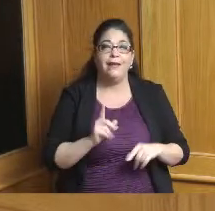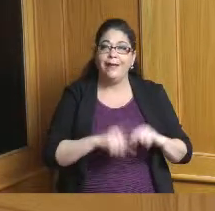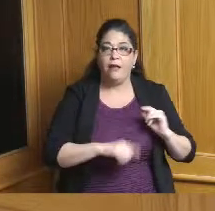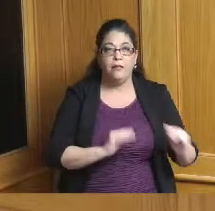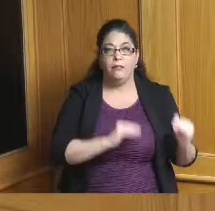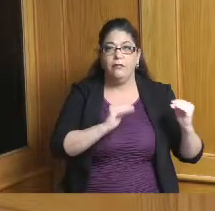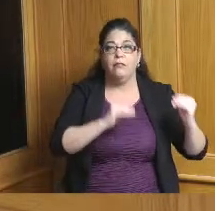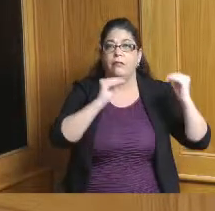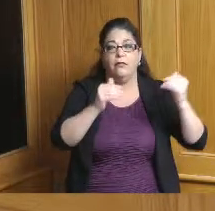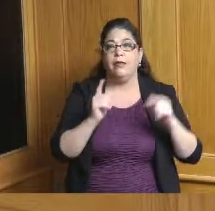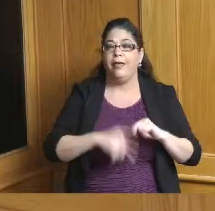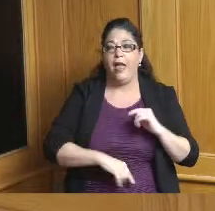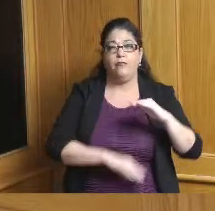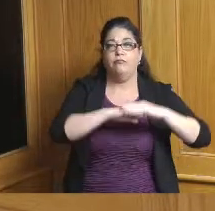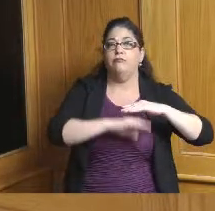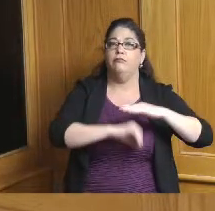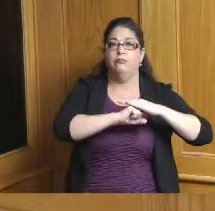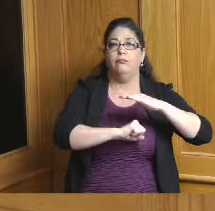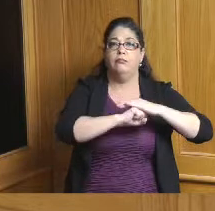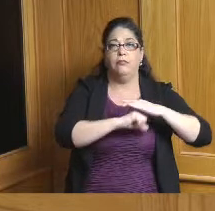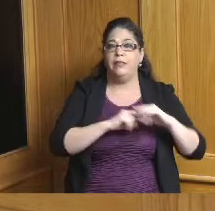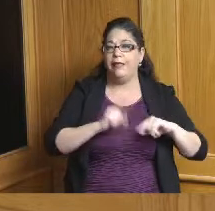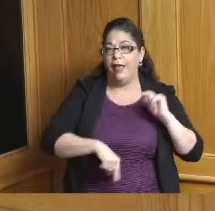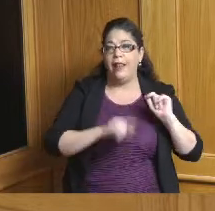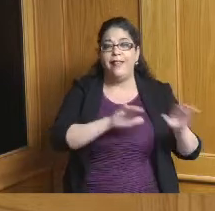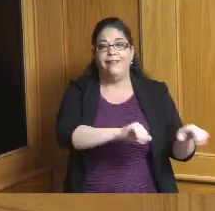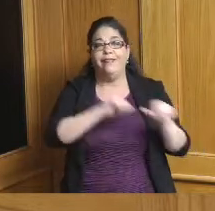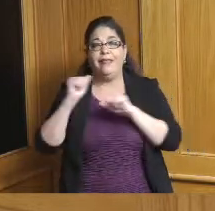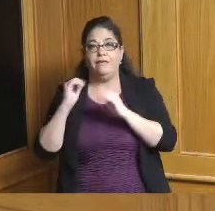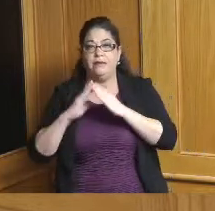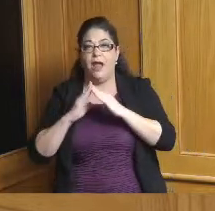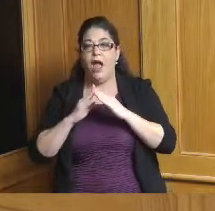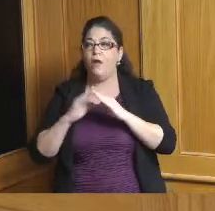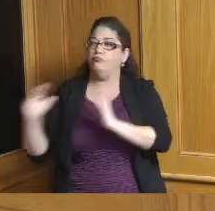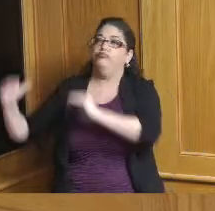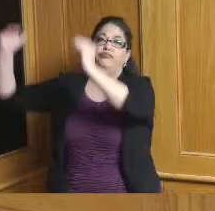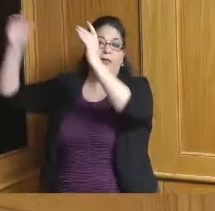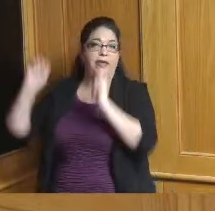and so many people say they have to leave and so that's one of been one of my personal missions